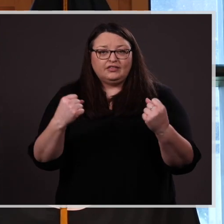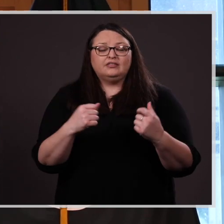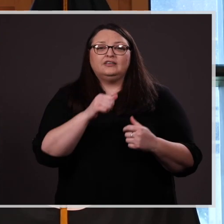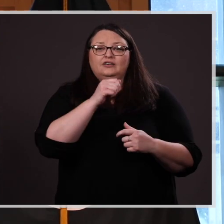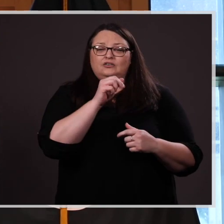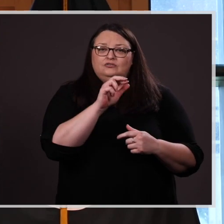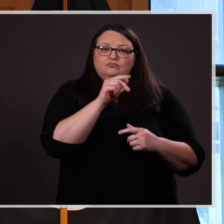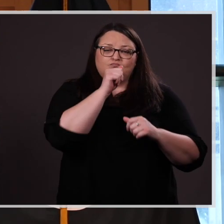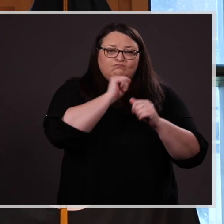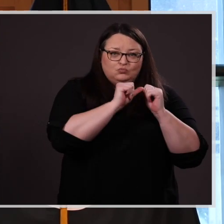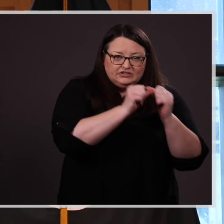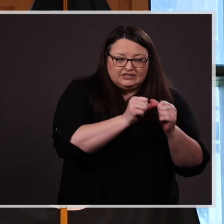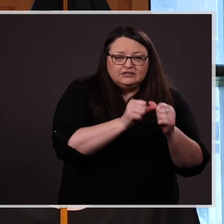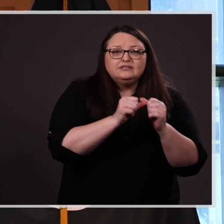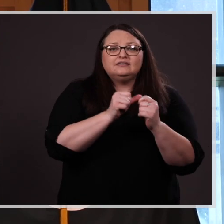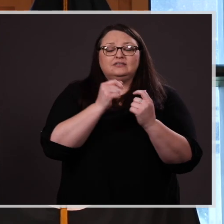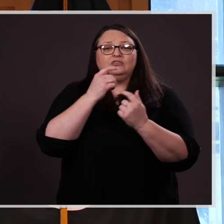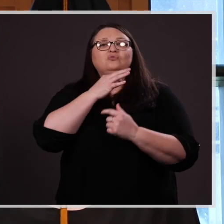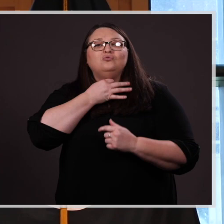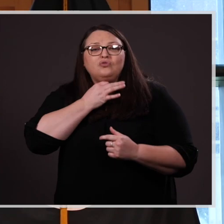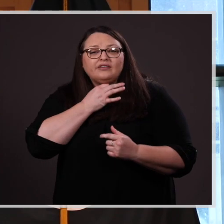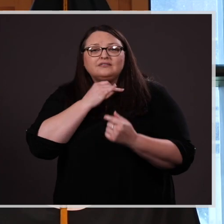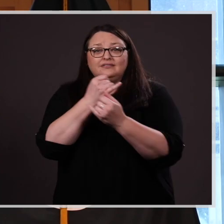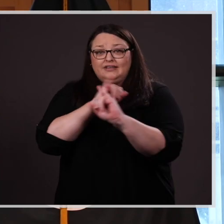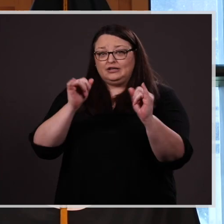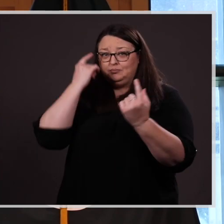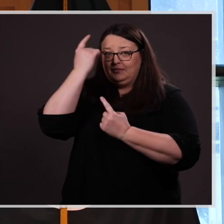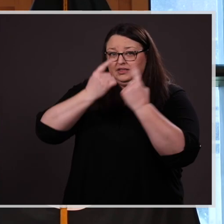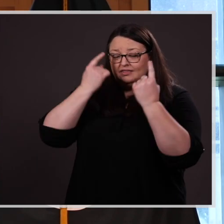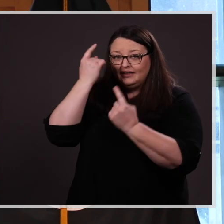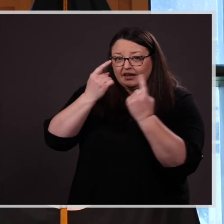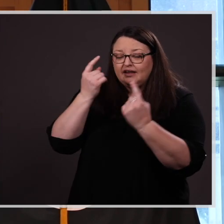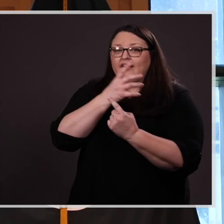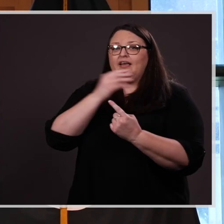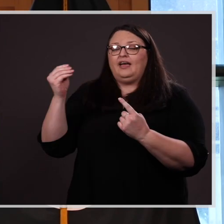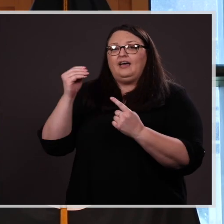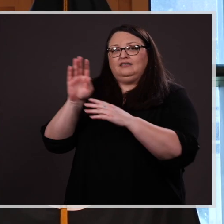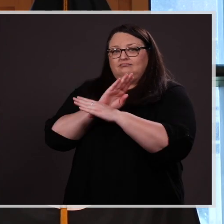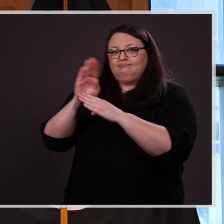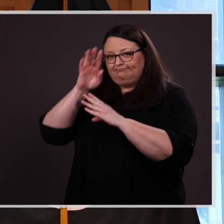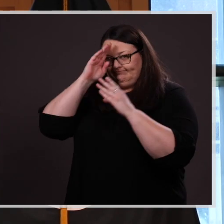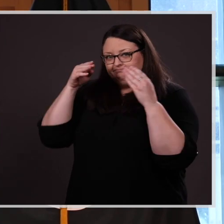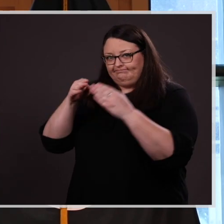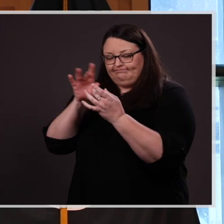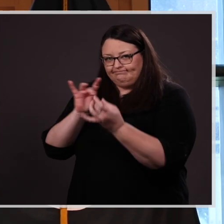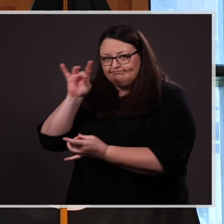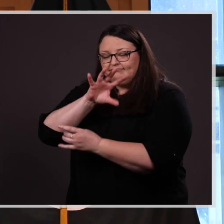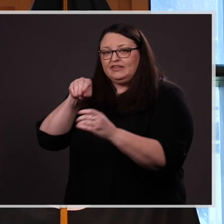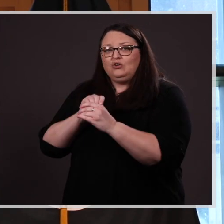resilience, curiosity, independent thinking, and entrepreneurism in your everyday deeds